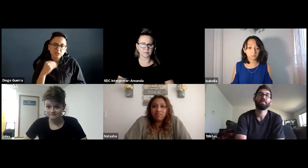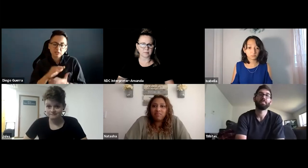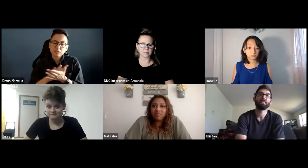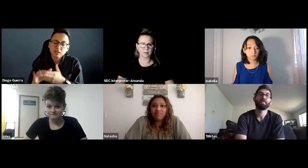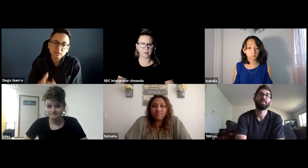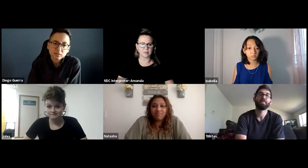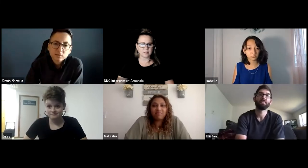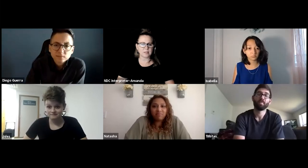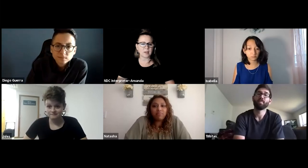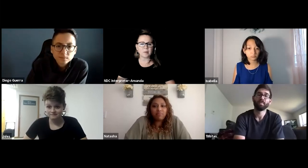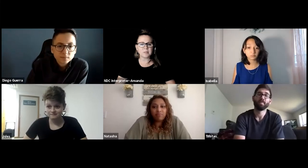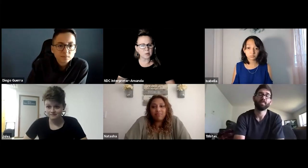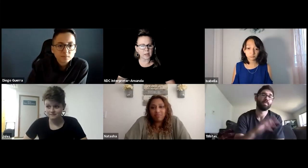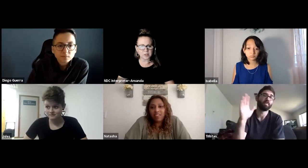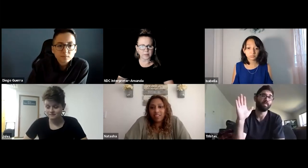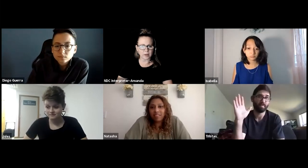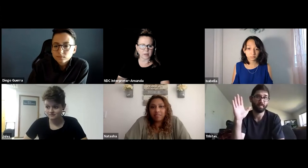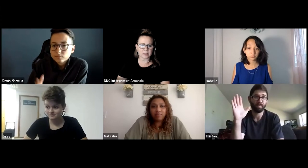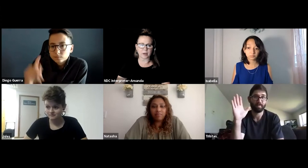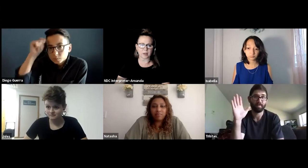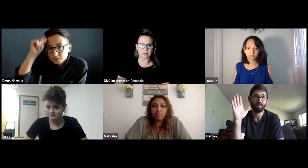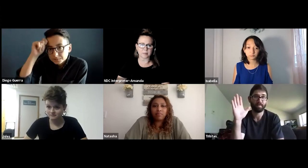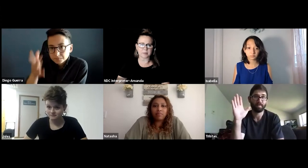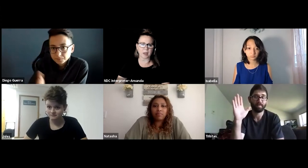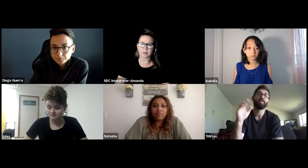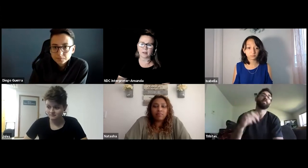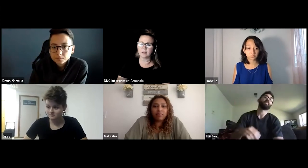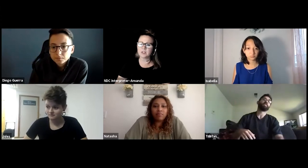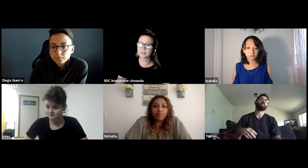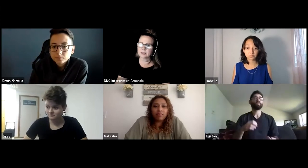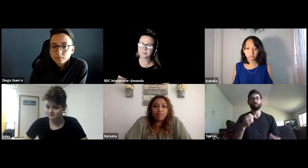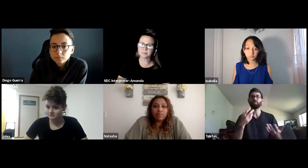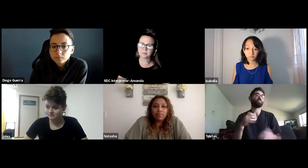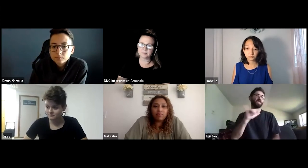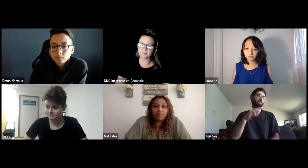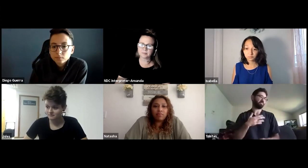This is Diego. I'm so glad you had that great experience. That makes me happy. Tristan?